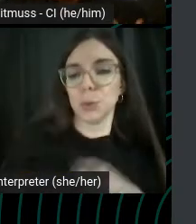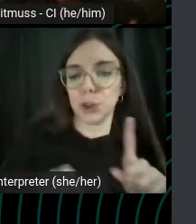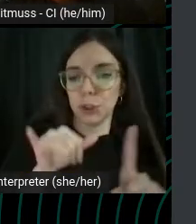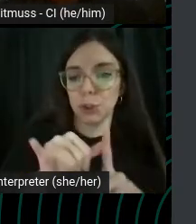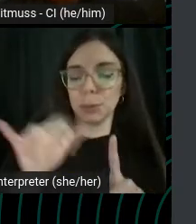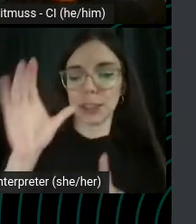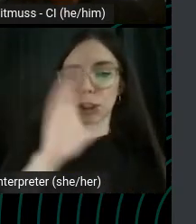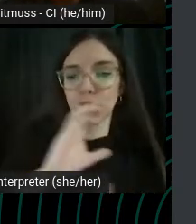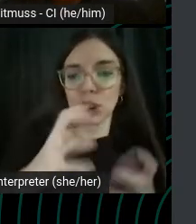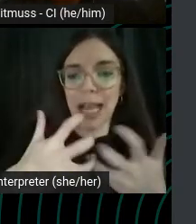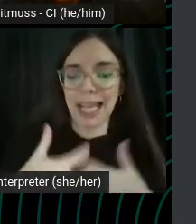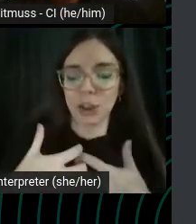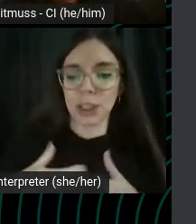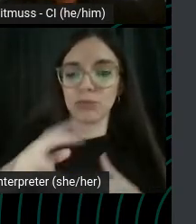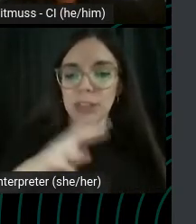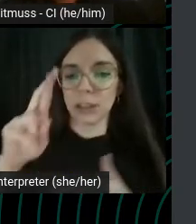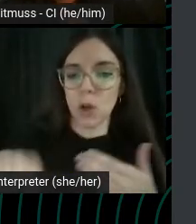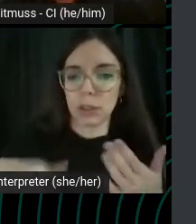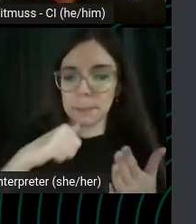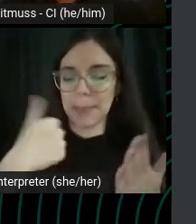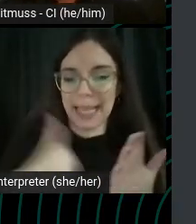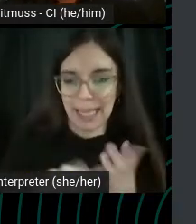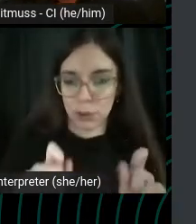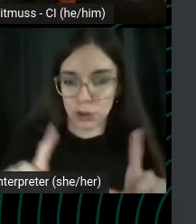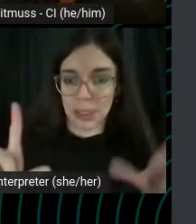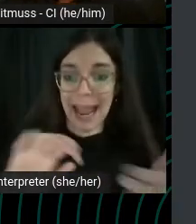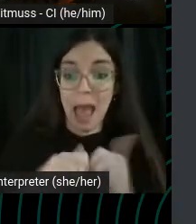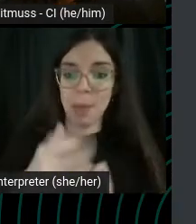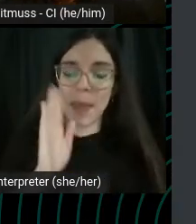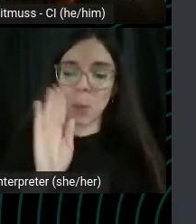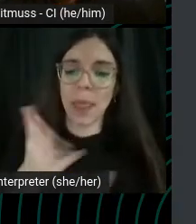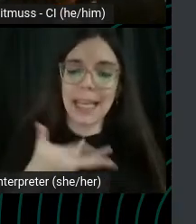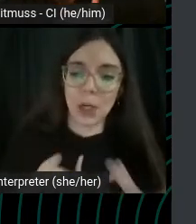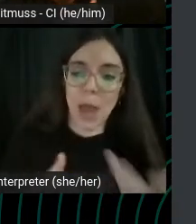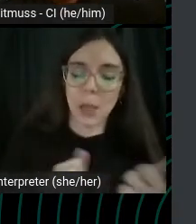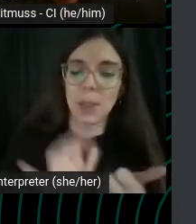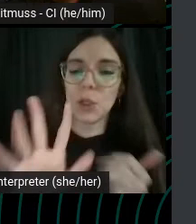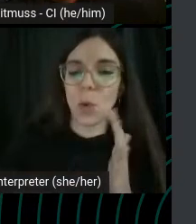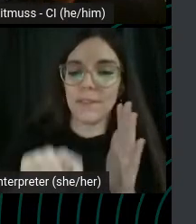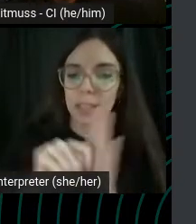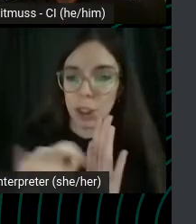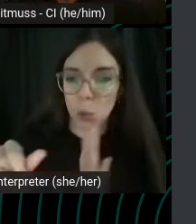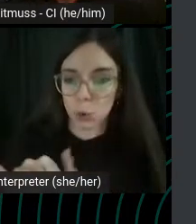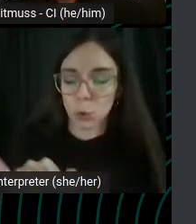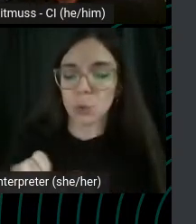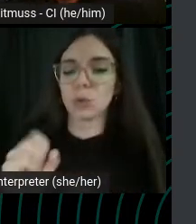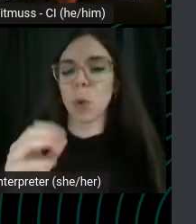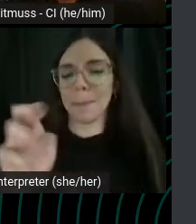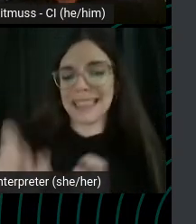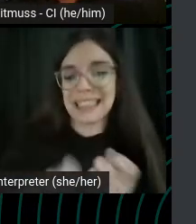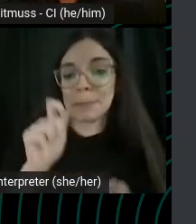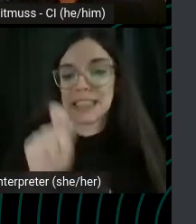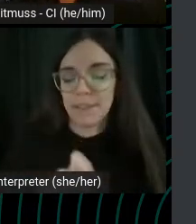how people are going to click through and interact with your video as well. So, be specific be intentional behind these optimizations.